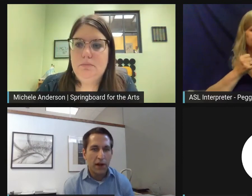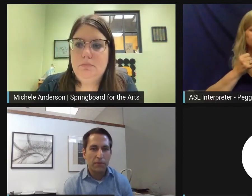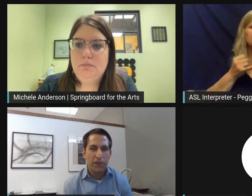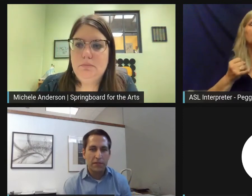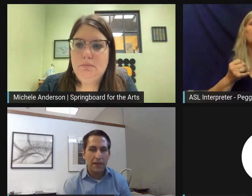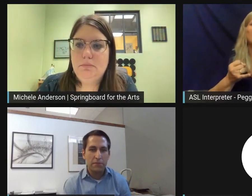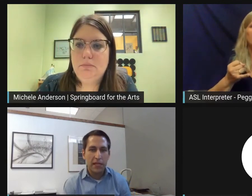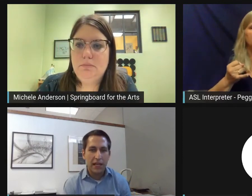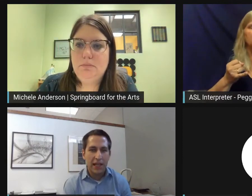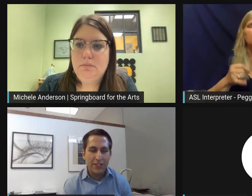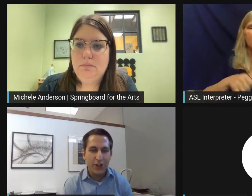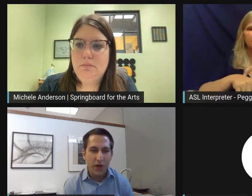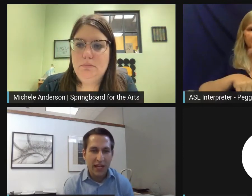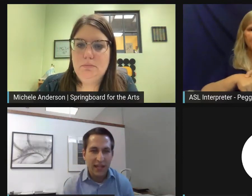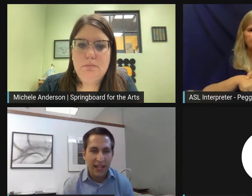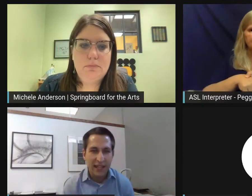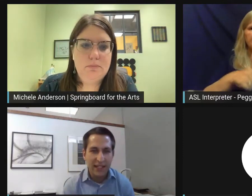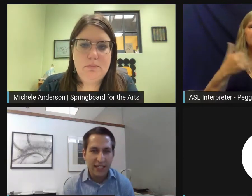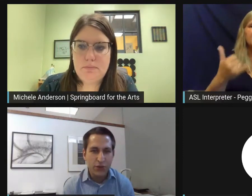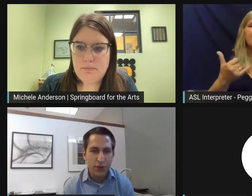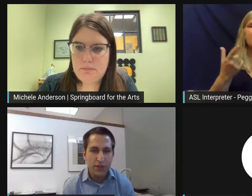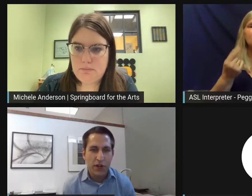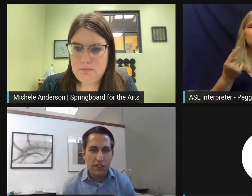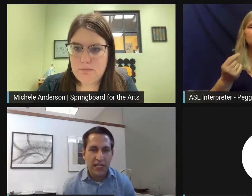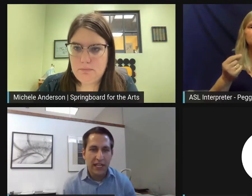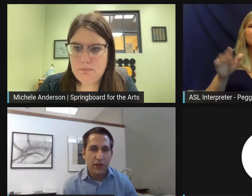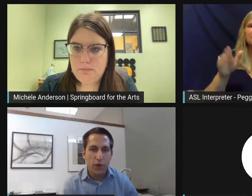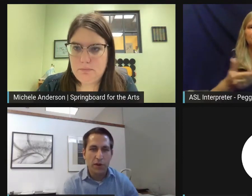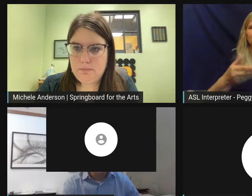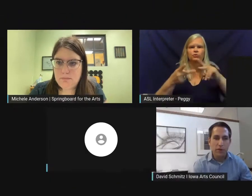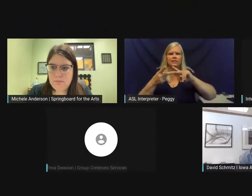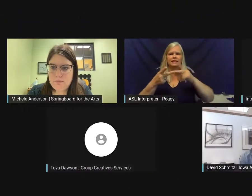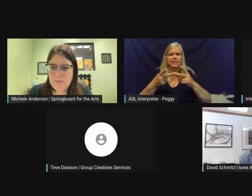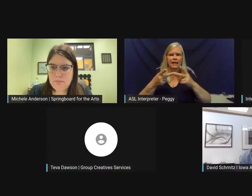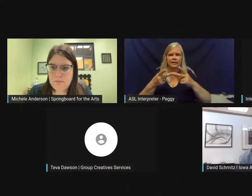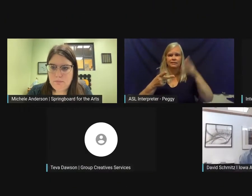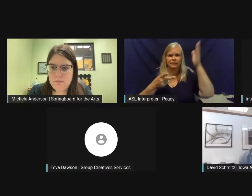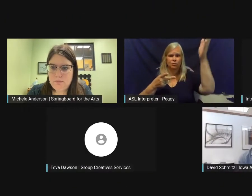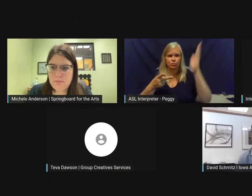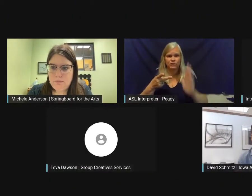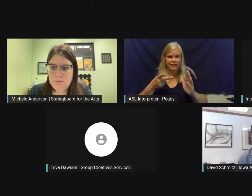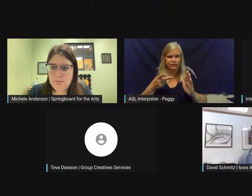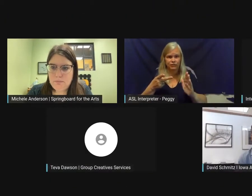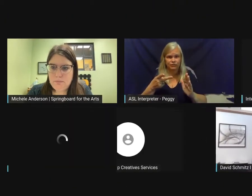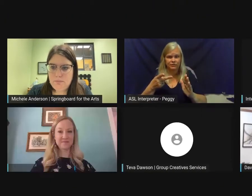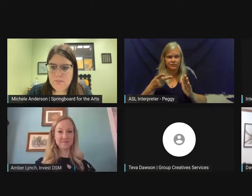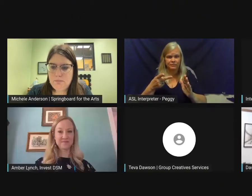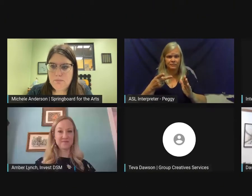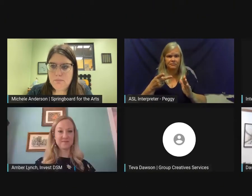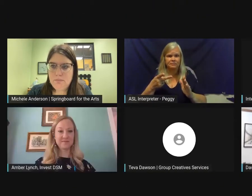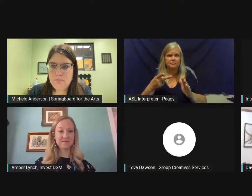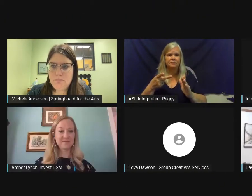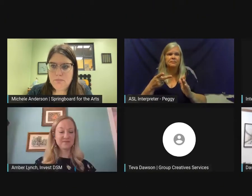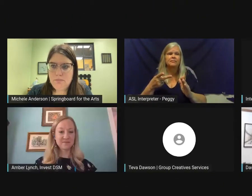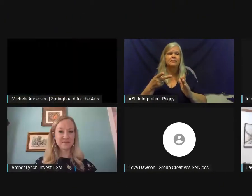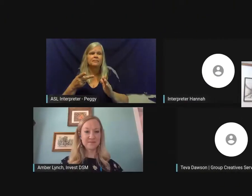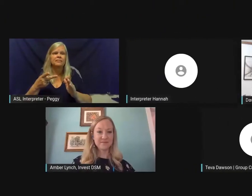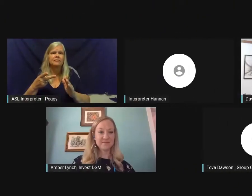But for the time being, I'd like to go ahead and introduce our second group of presenters this morning.